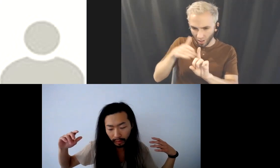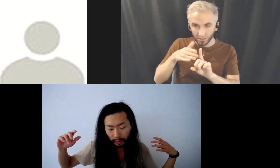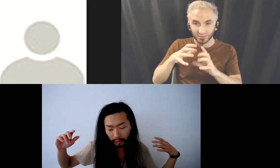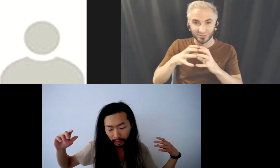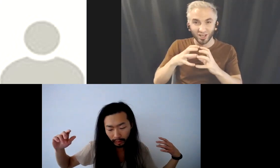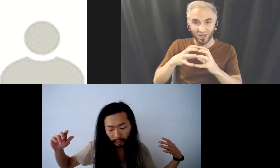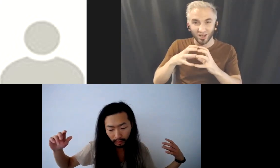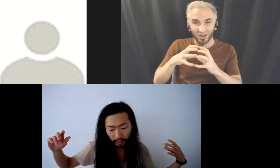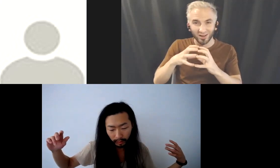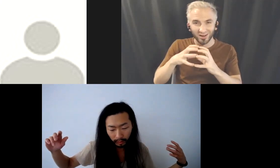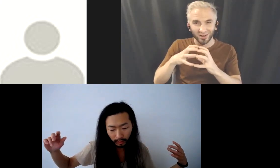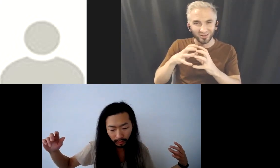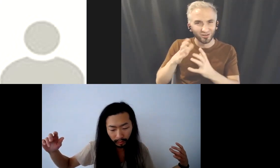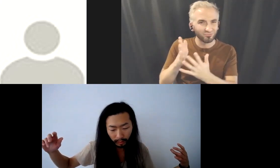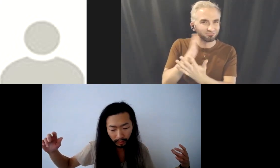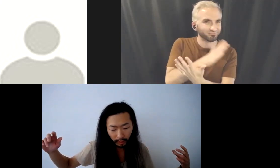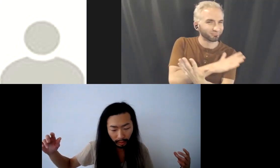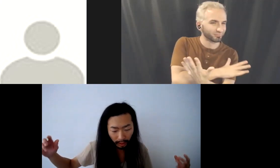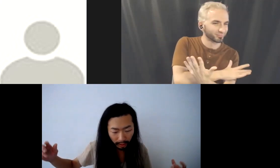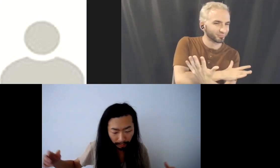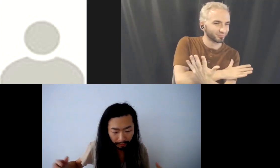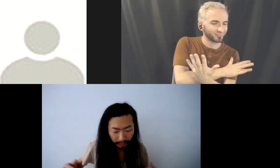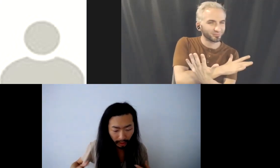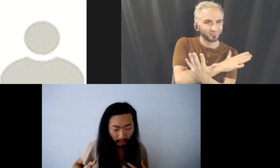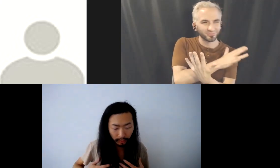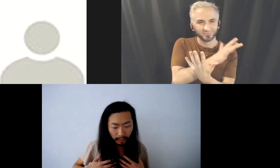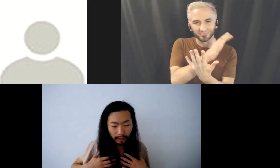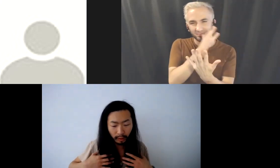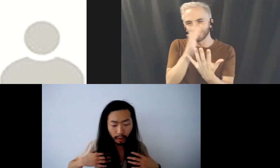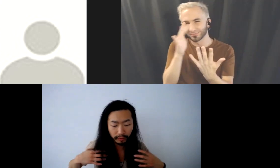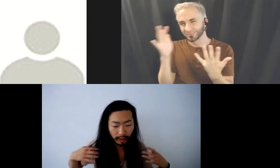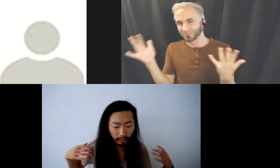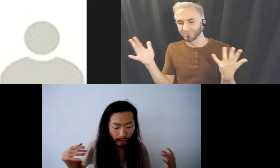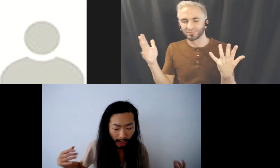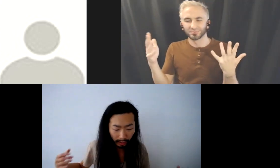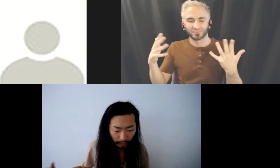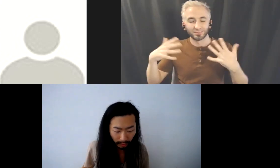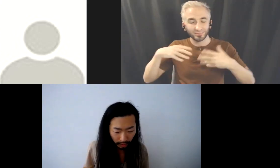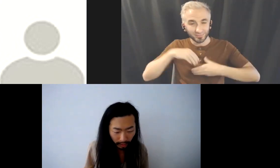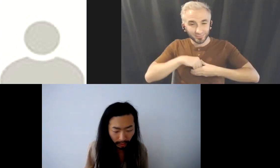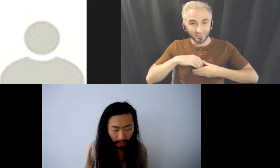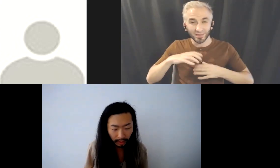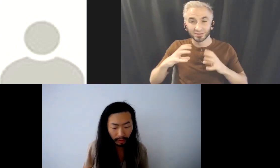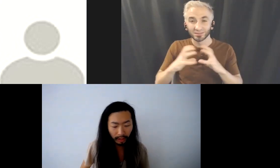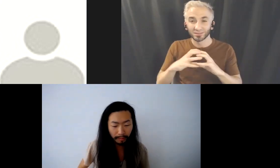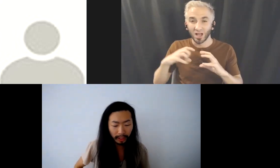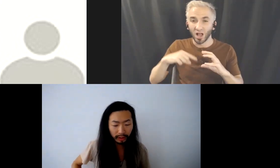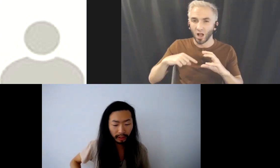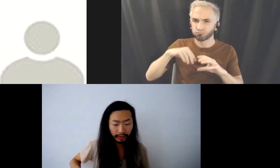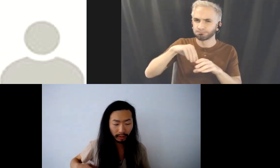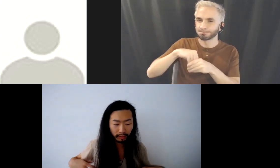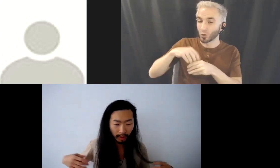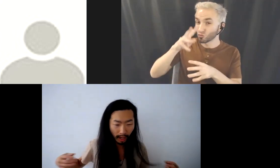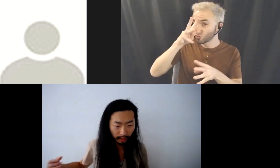Let the cells the creative cell to activate then the imaginative cell to activate